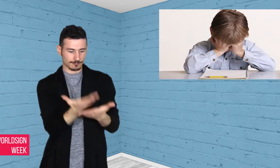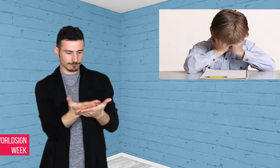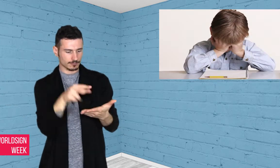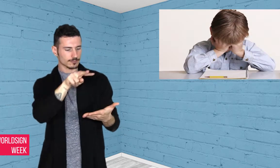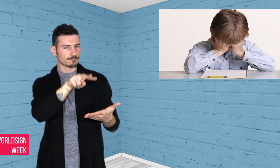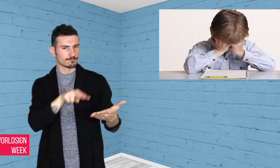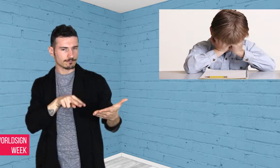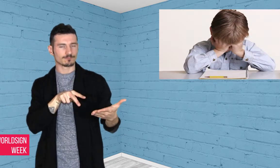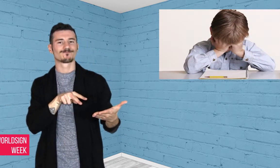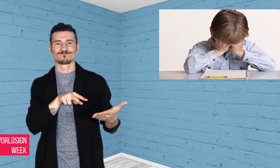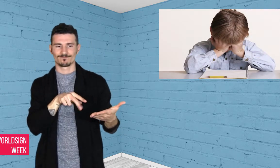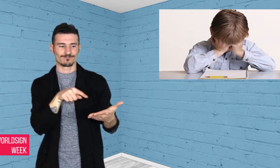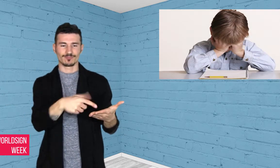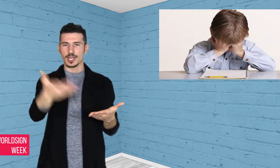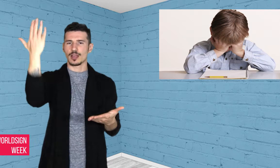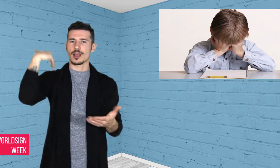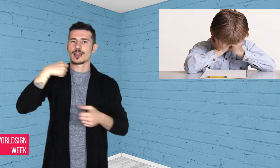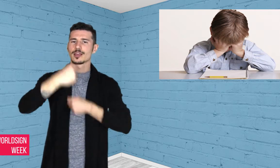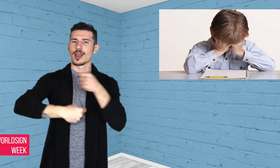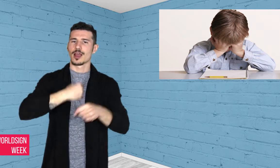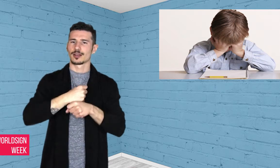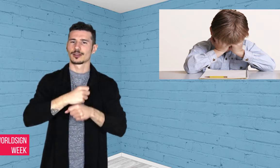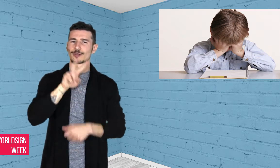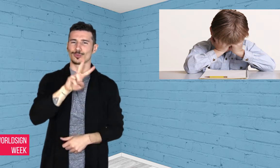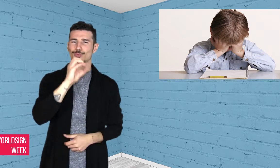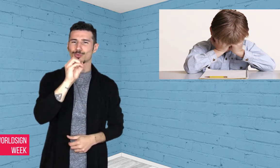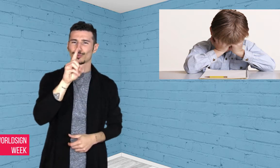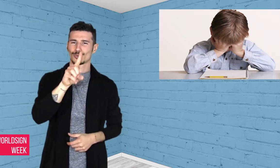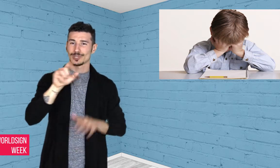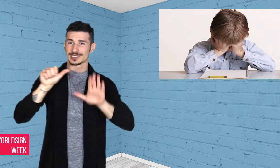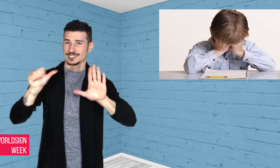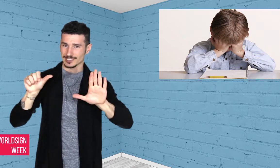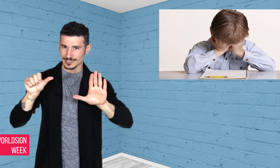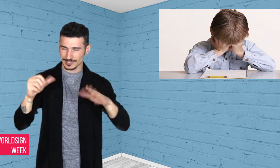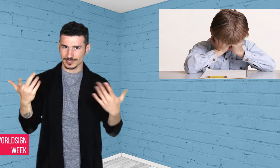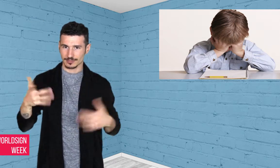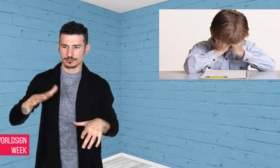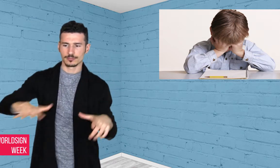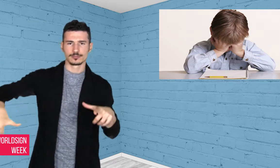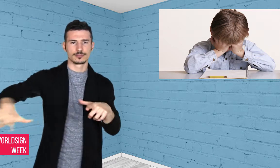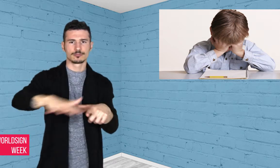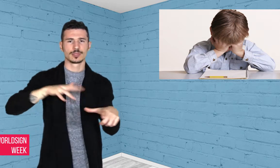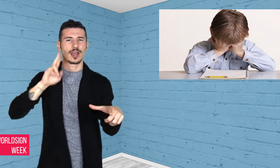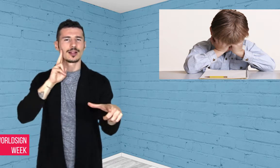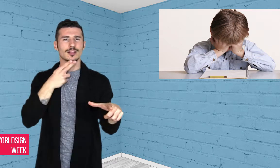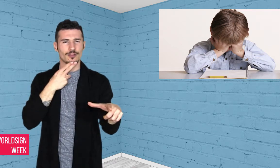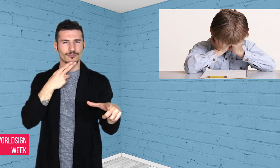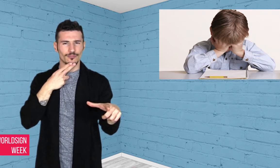set by age. They reviewed a report from